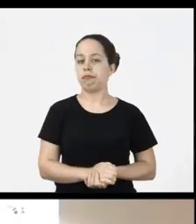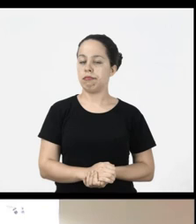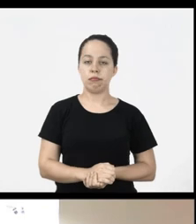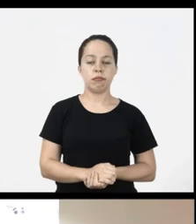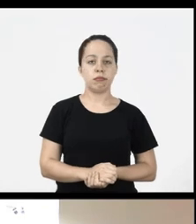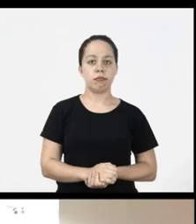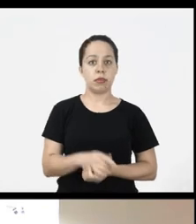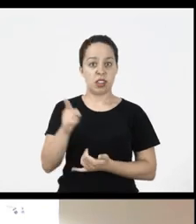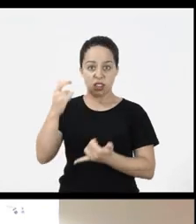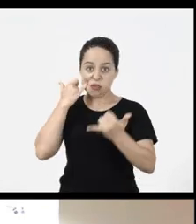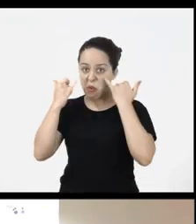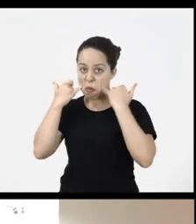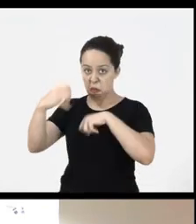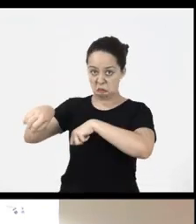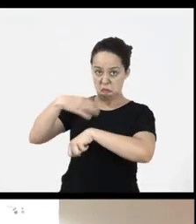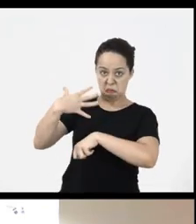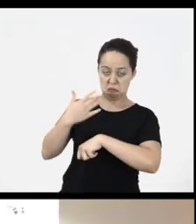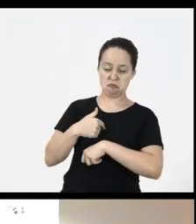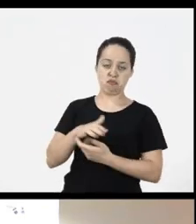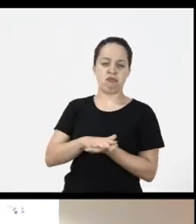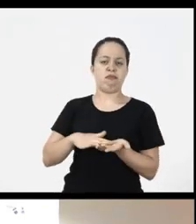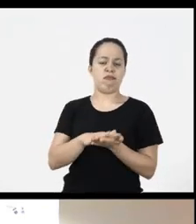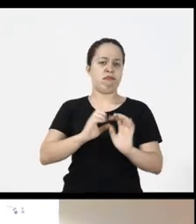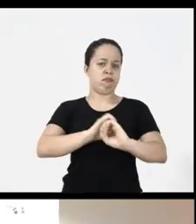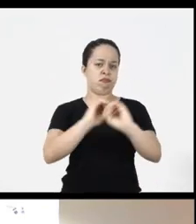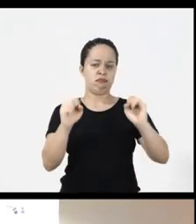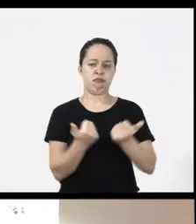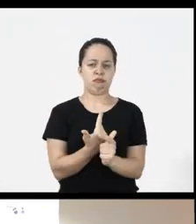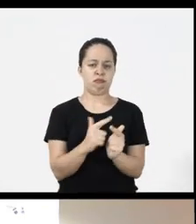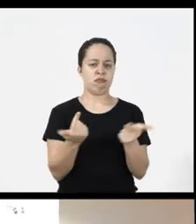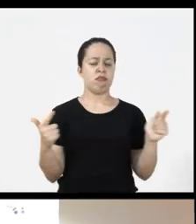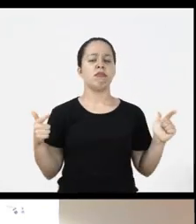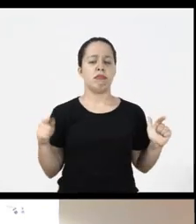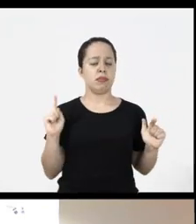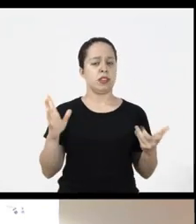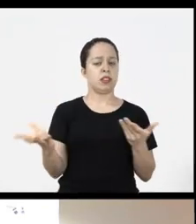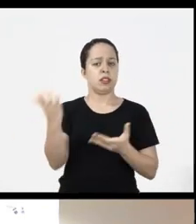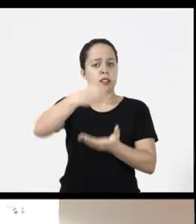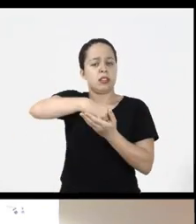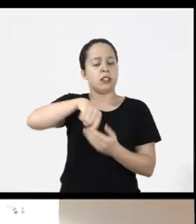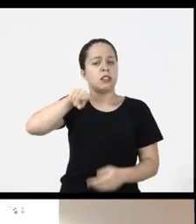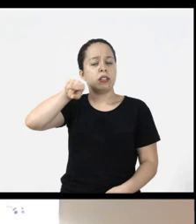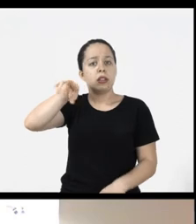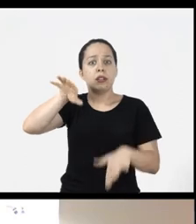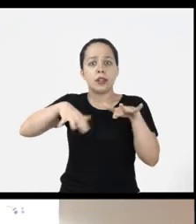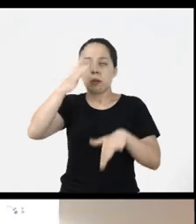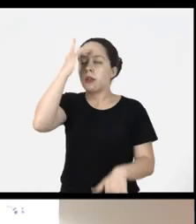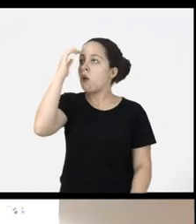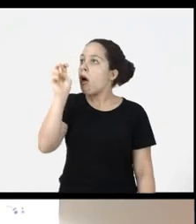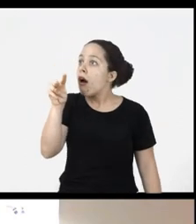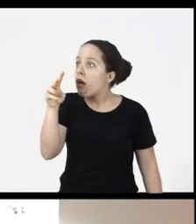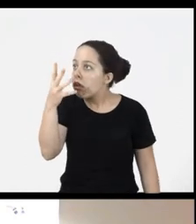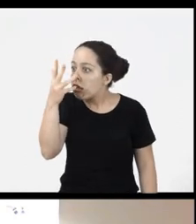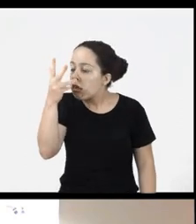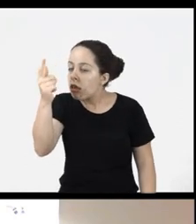users they don’t transmit with don’t transmit content and they end up diverting